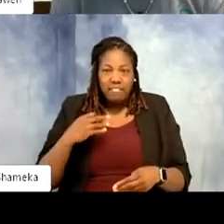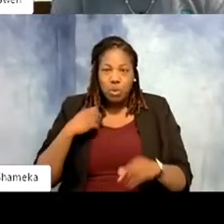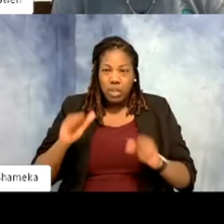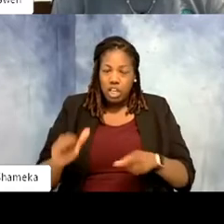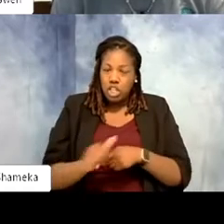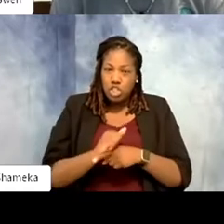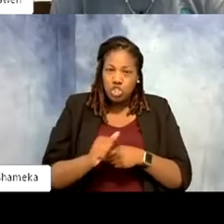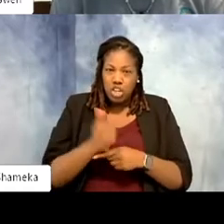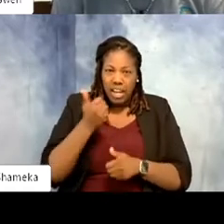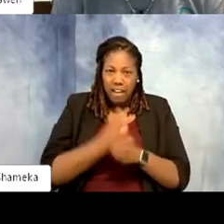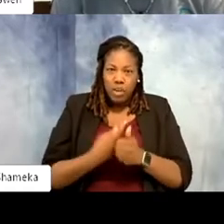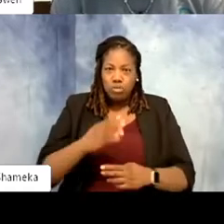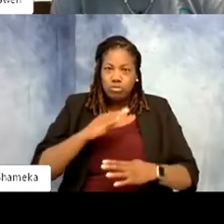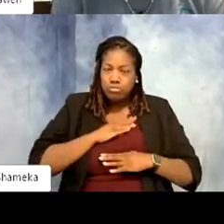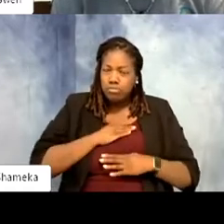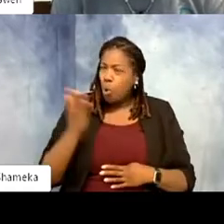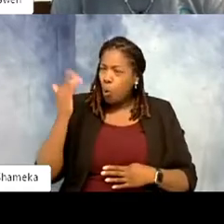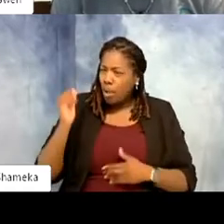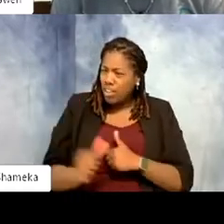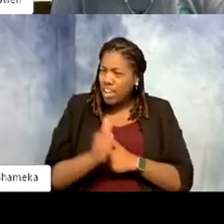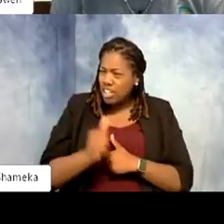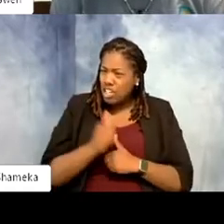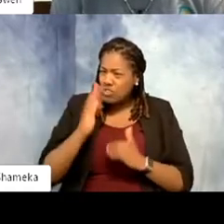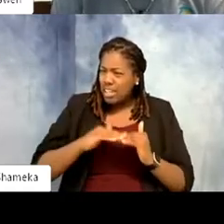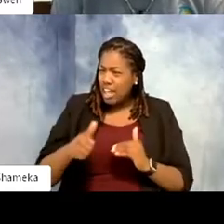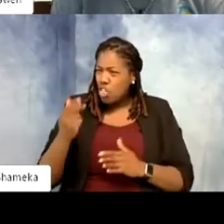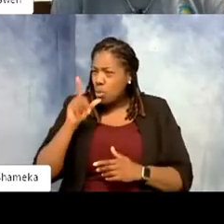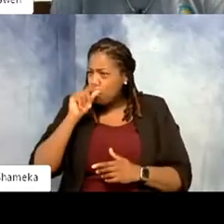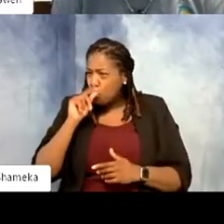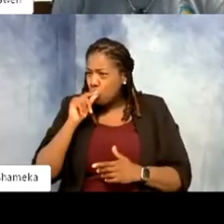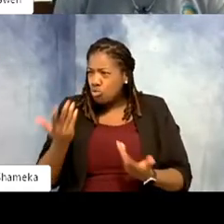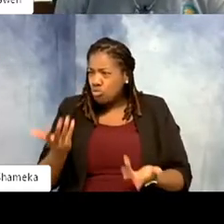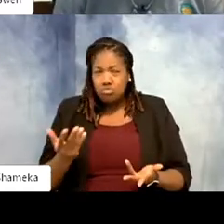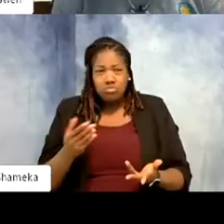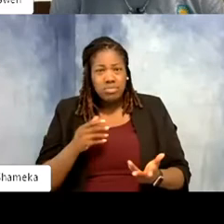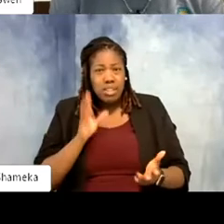cassowaries so dangerous compared to the other birds? >>Gwen: So in this picture you really can't see the feet.